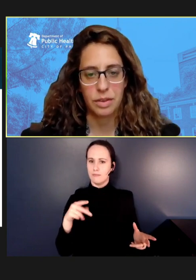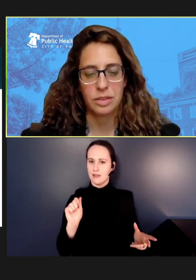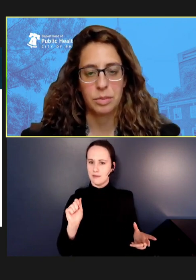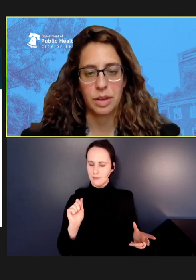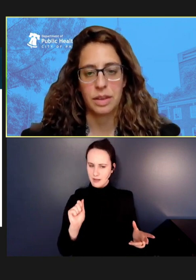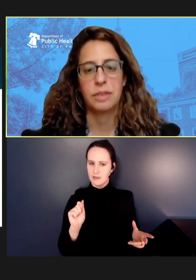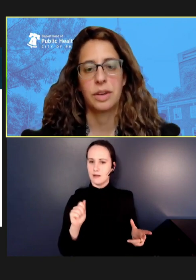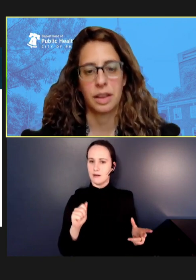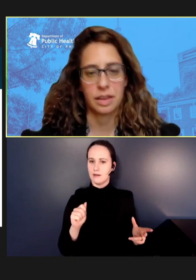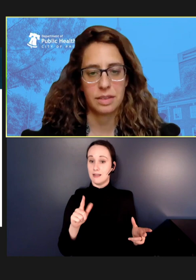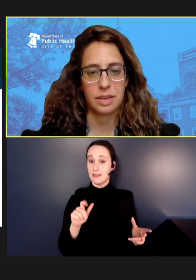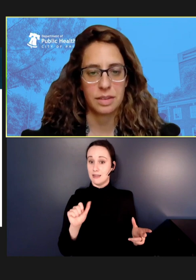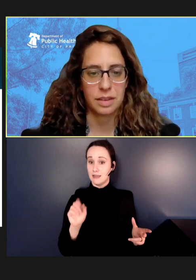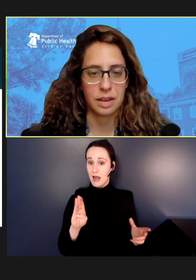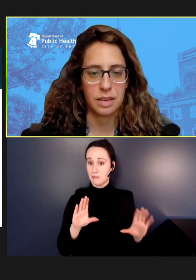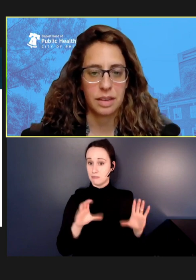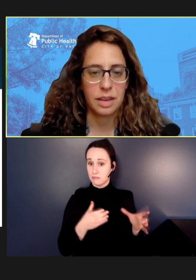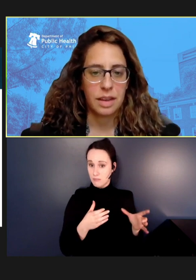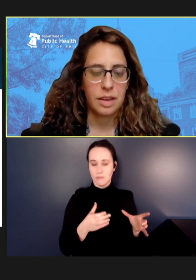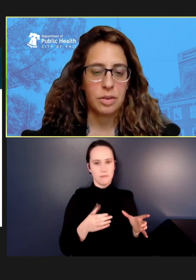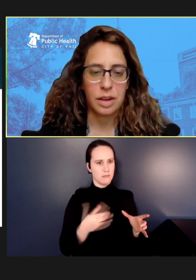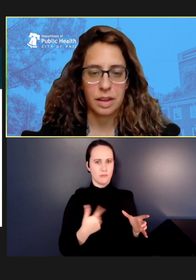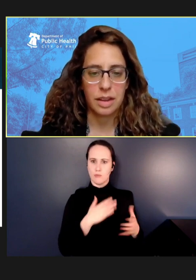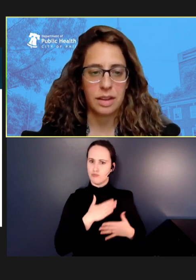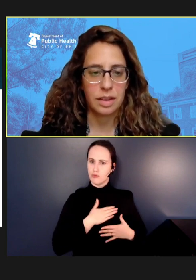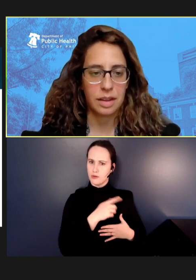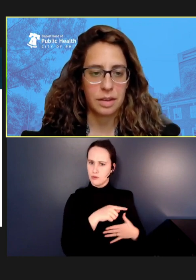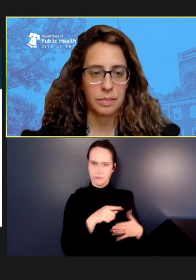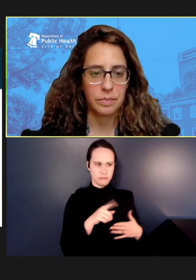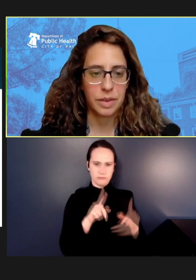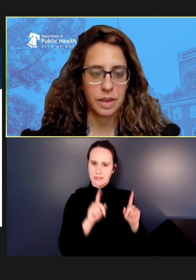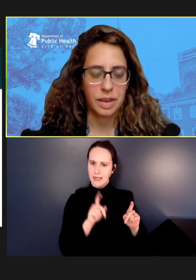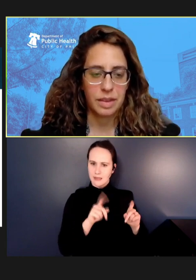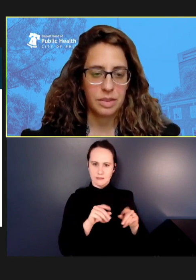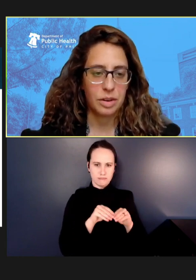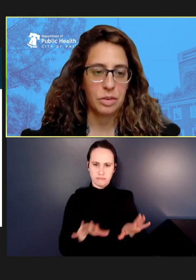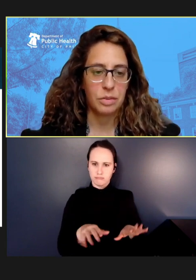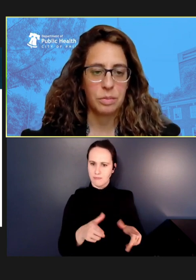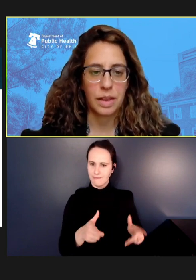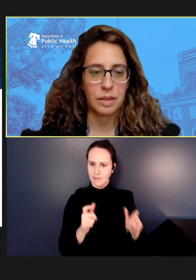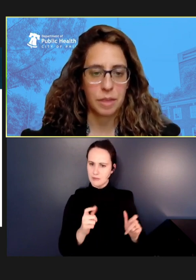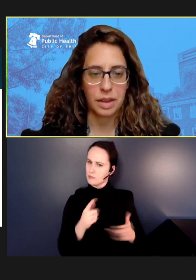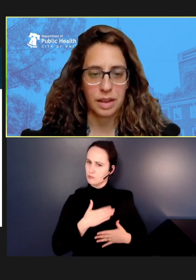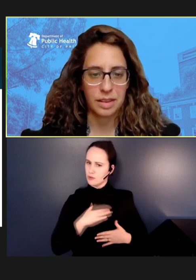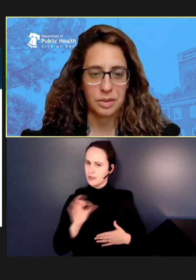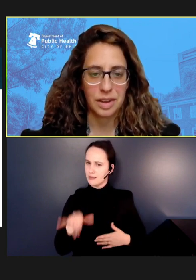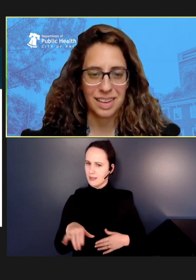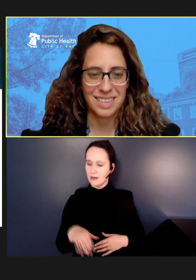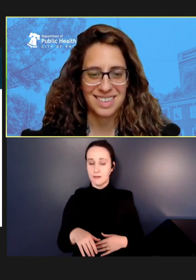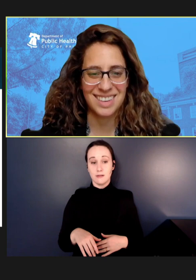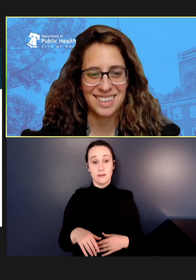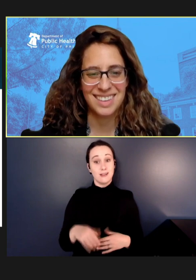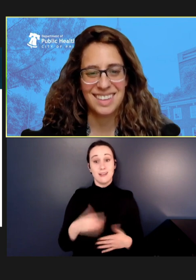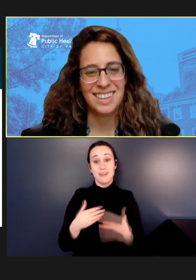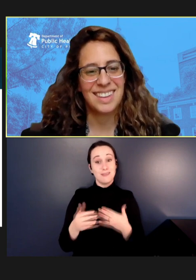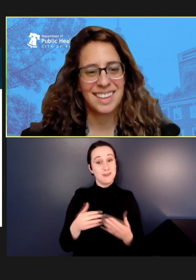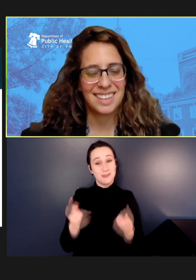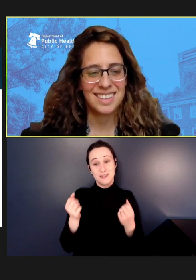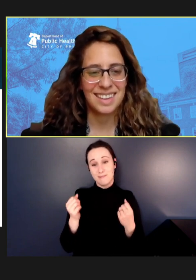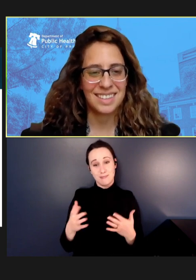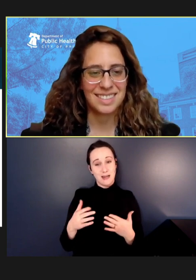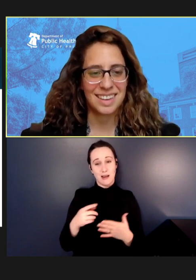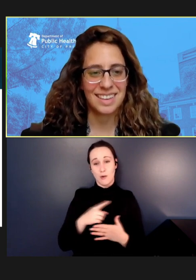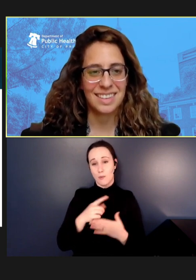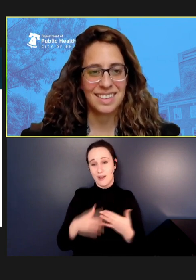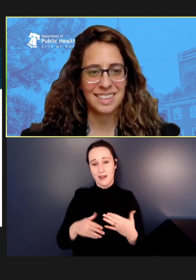flexibility for getting these tests done quickly through many, many holiday weekends. Next slide.